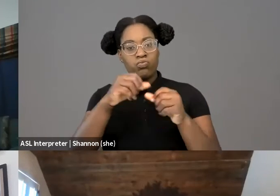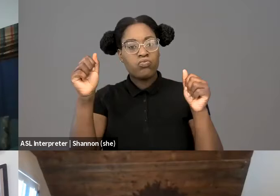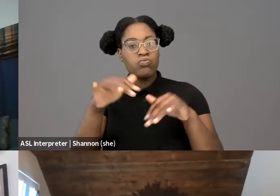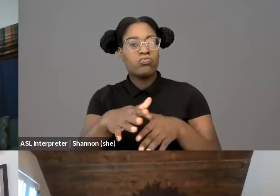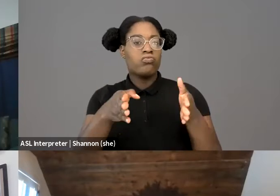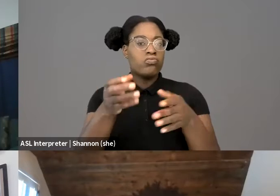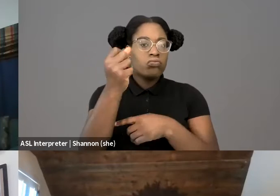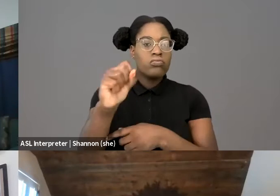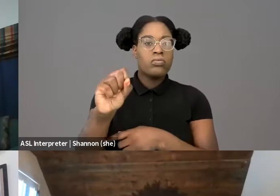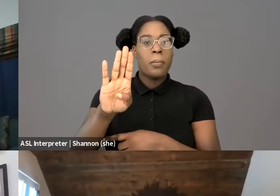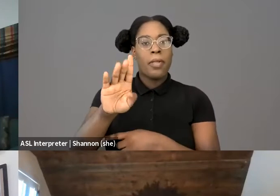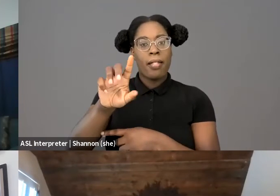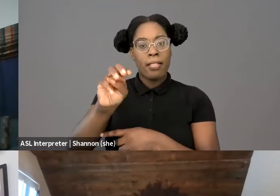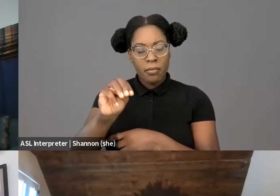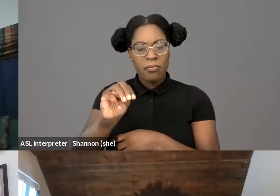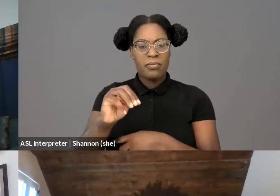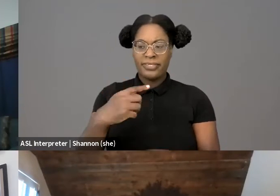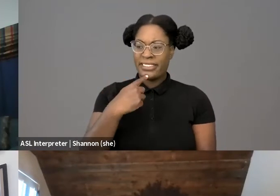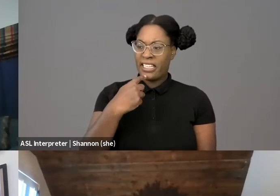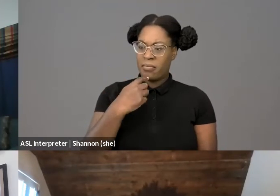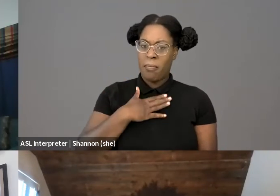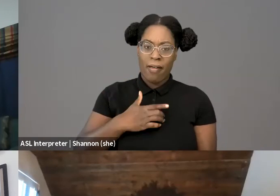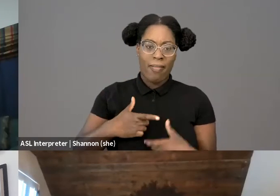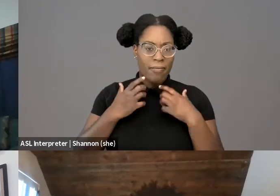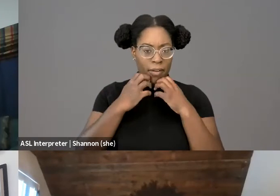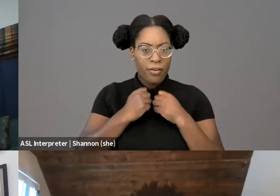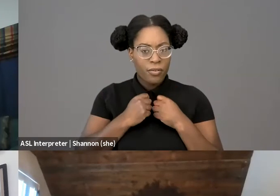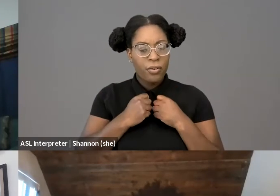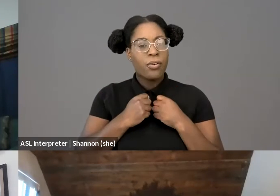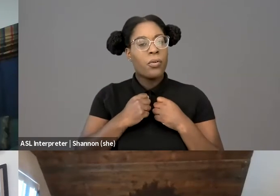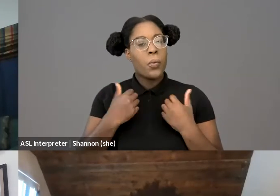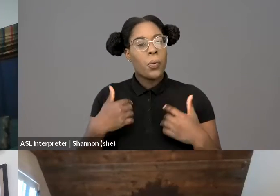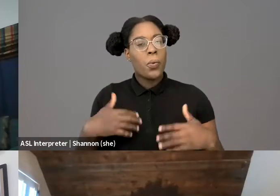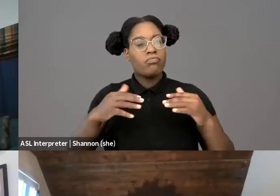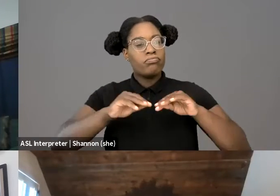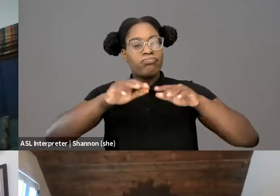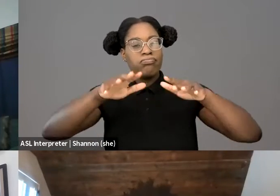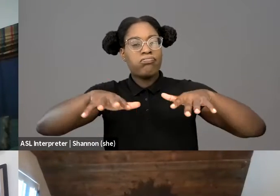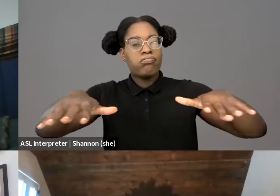with the meaning of this violence. This project then considers the implications